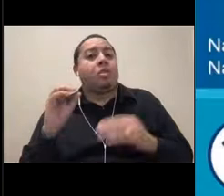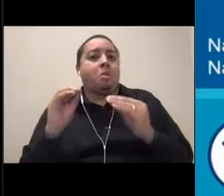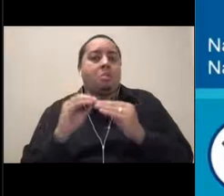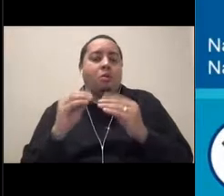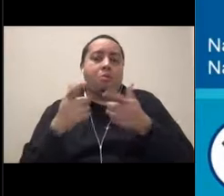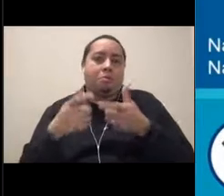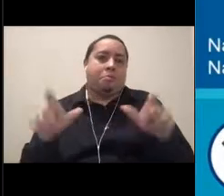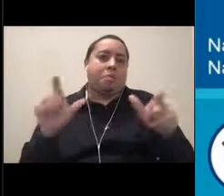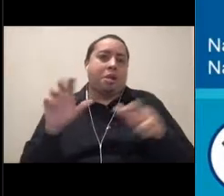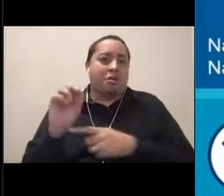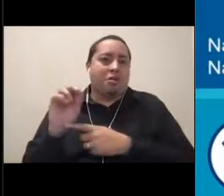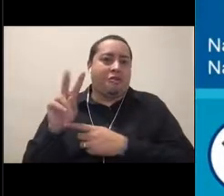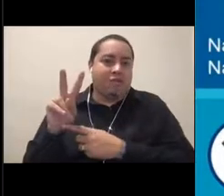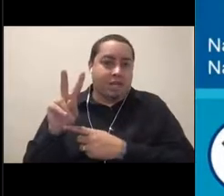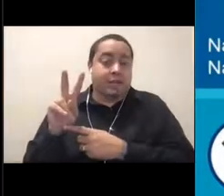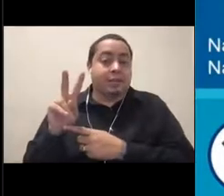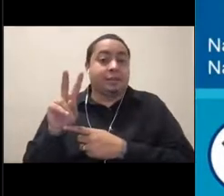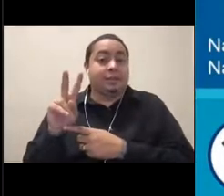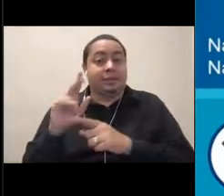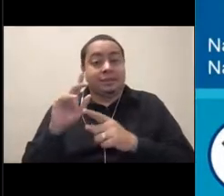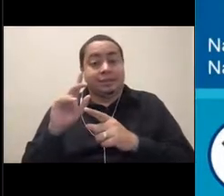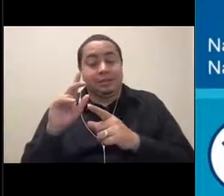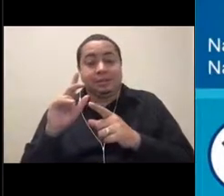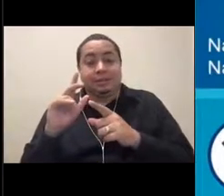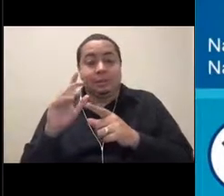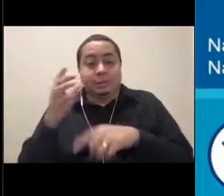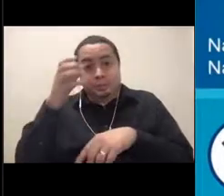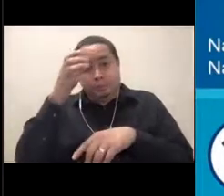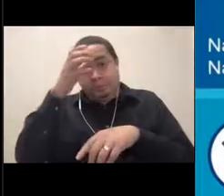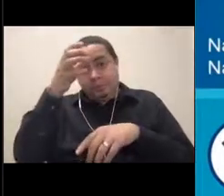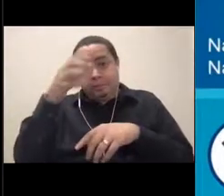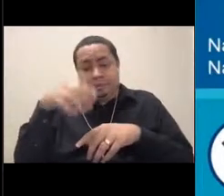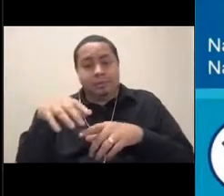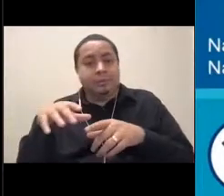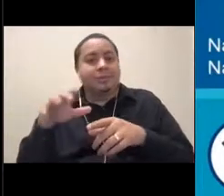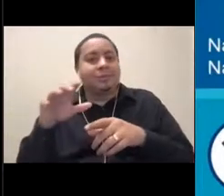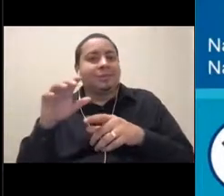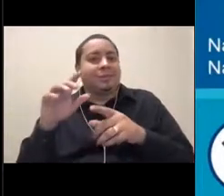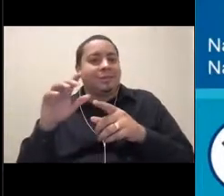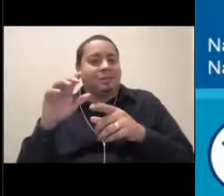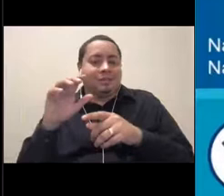that scientists are using to do research in the sanctuary have really, really bright lights on them